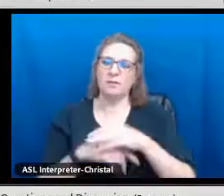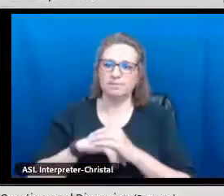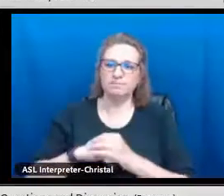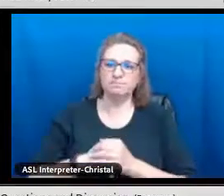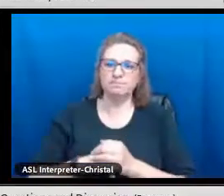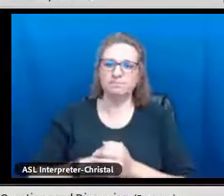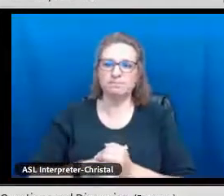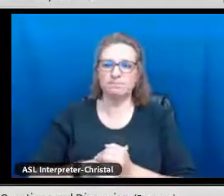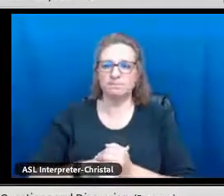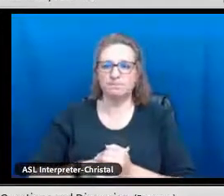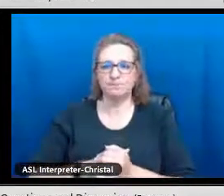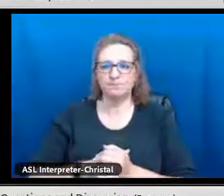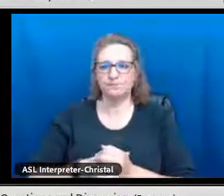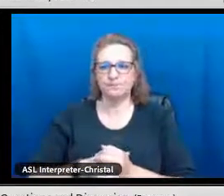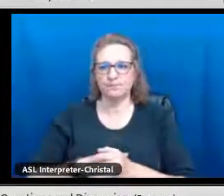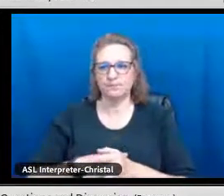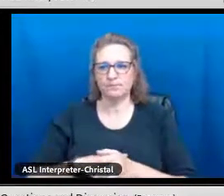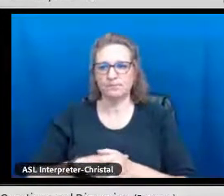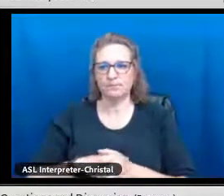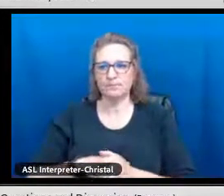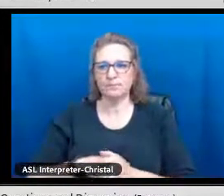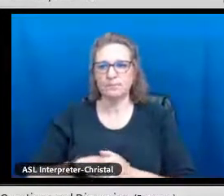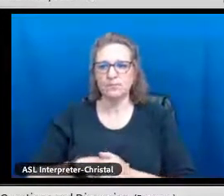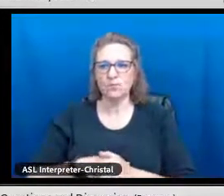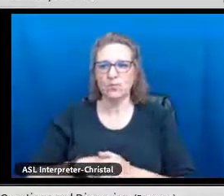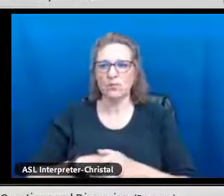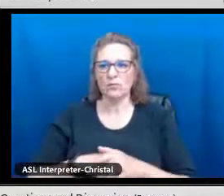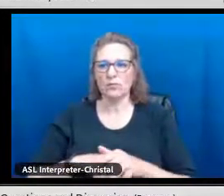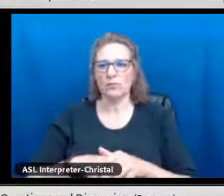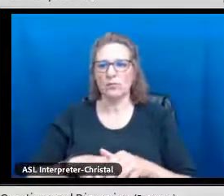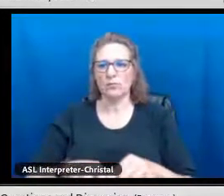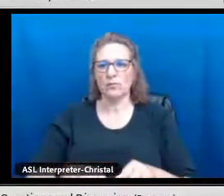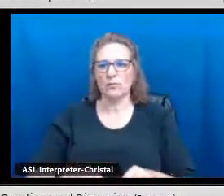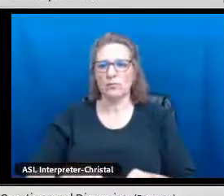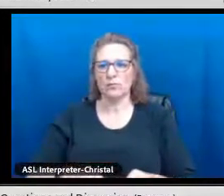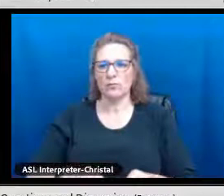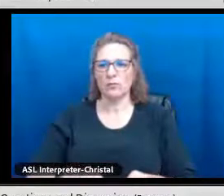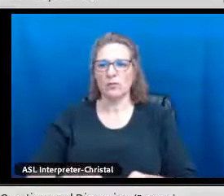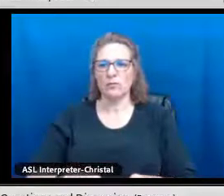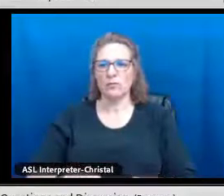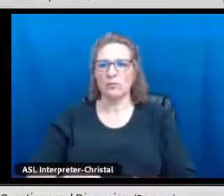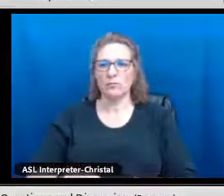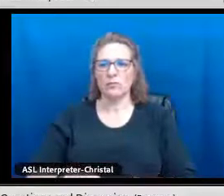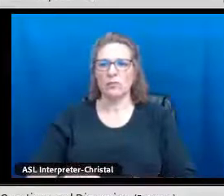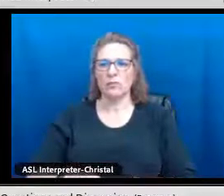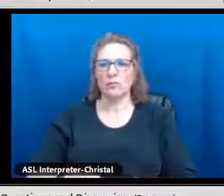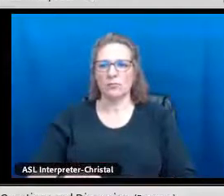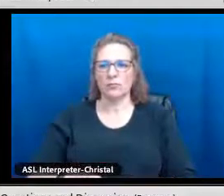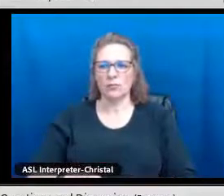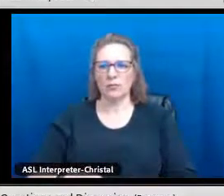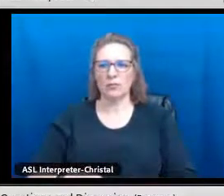Then those schools can share that list I have that list. That also has been very helpful.